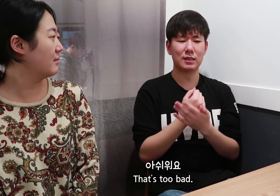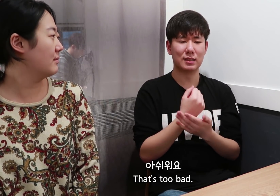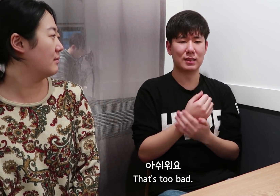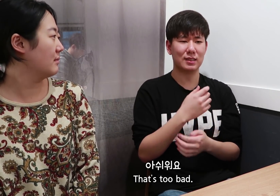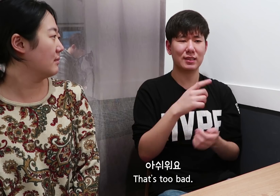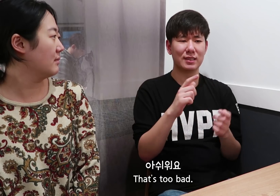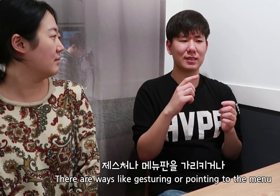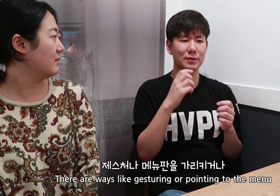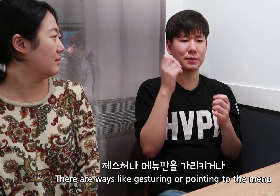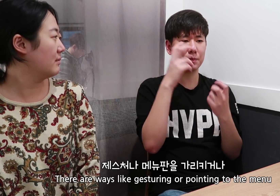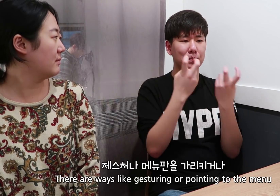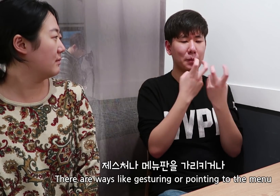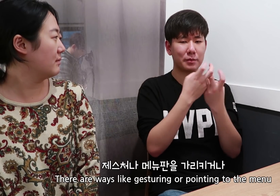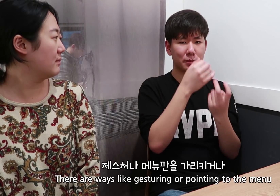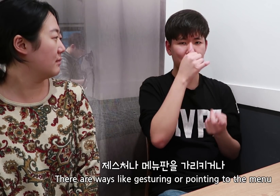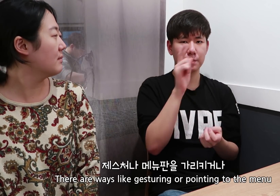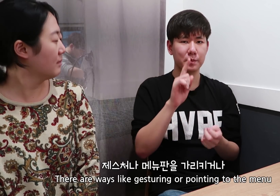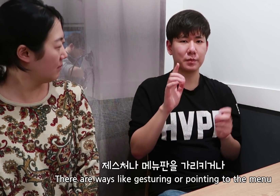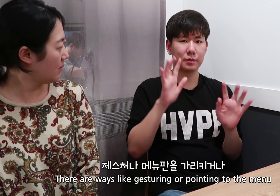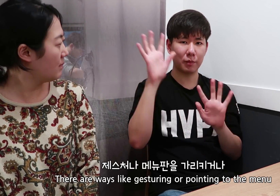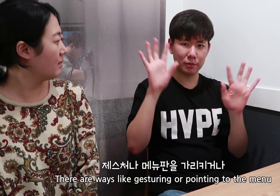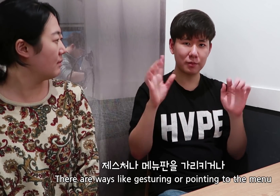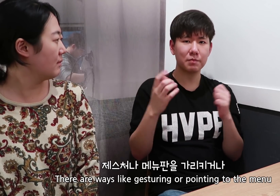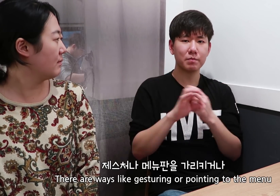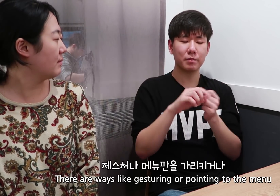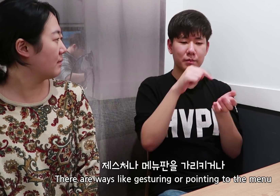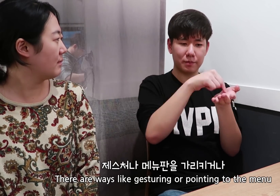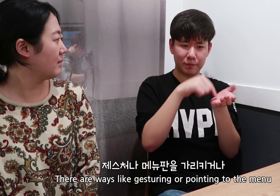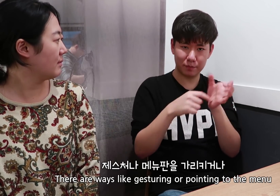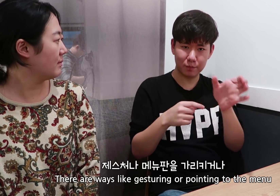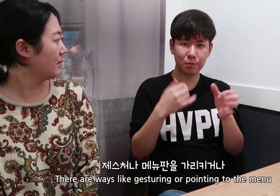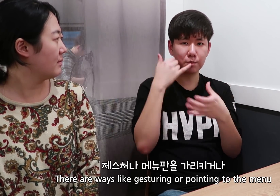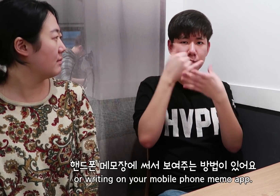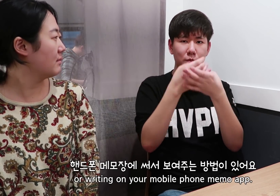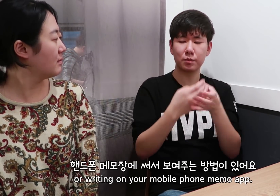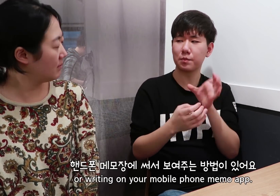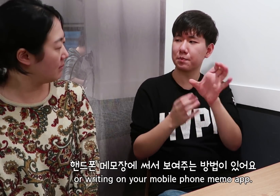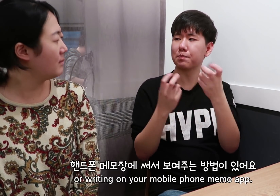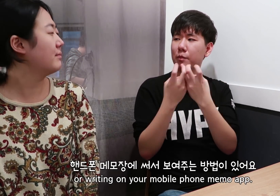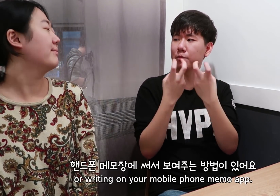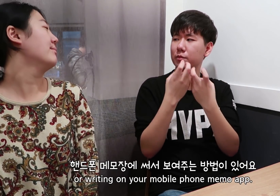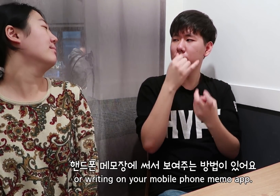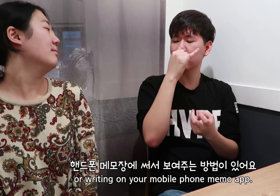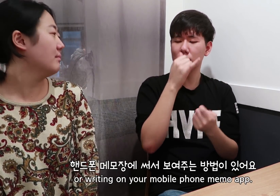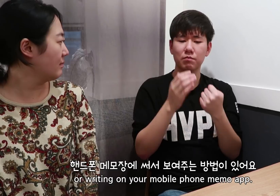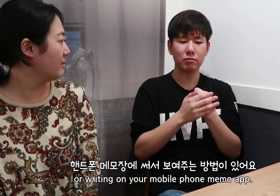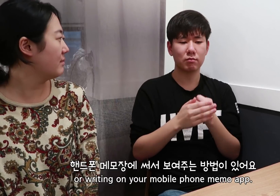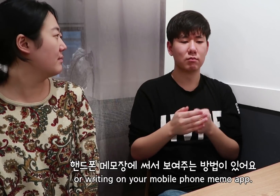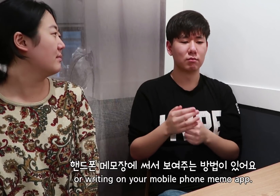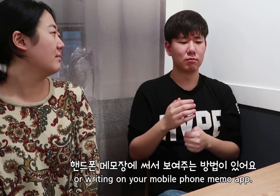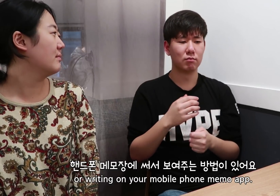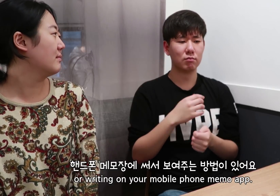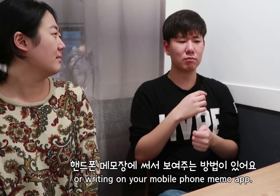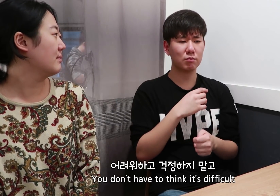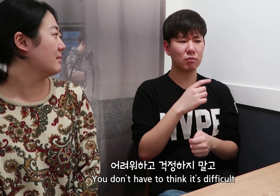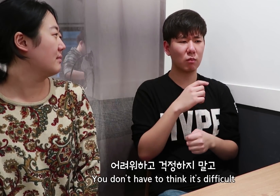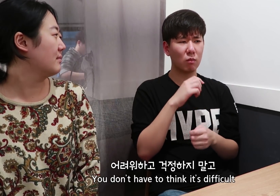That’s too bad. There are ways like gesturing or pointing to the menu or writing on your mobile phone memo app.